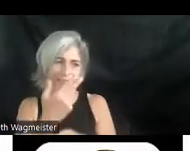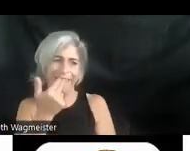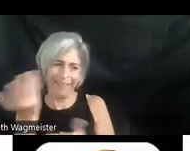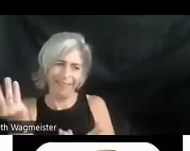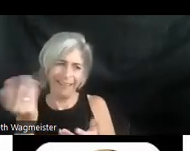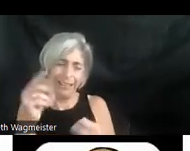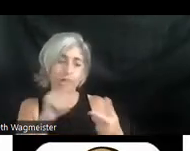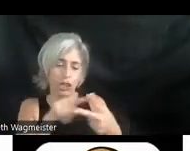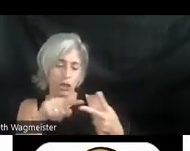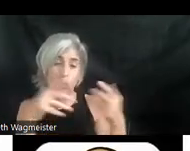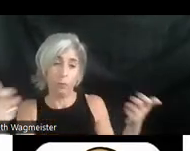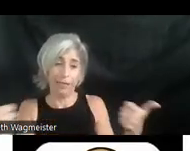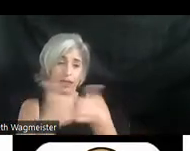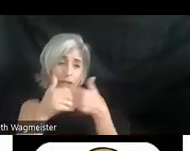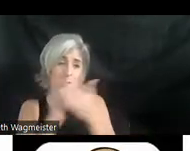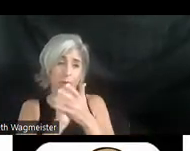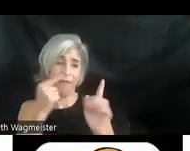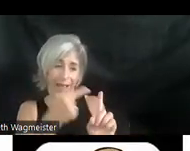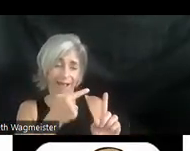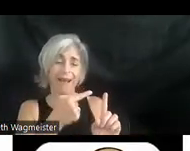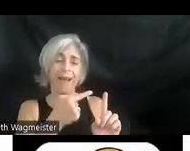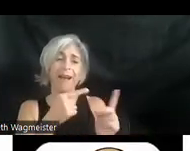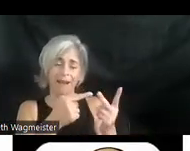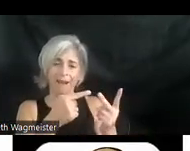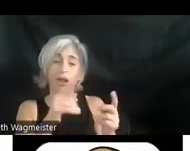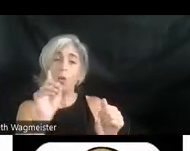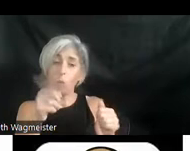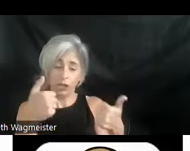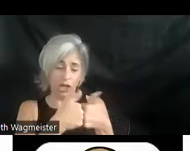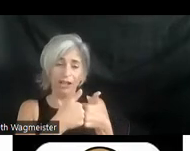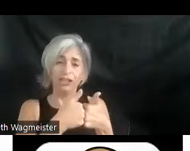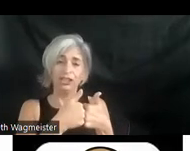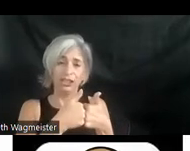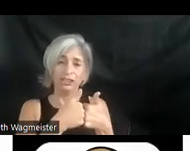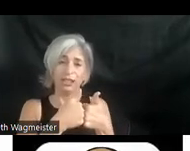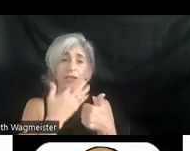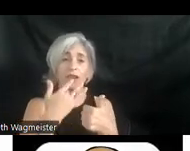challenges in that respect. One challenge is like the Color of Paradise where you have